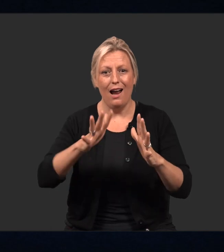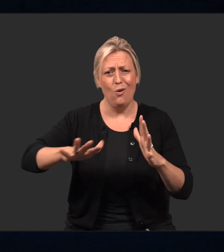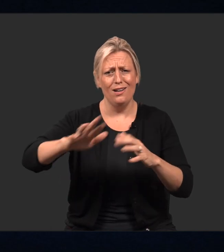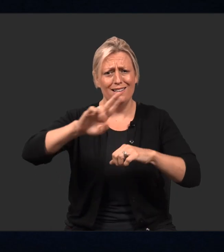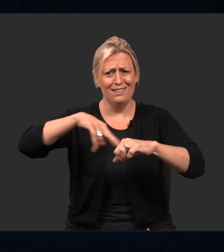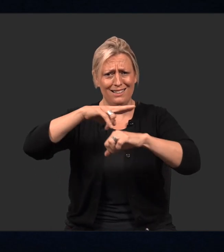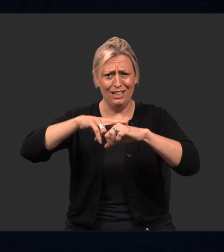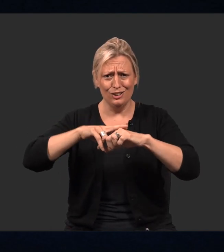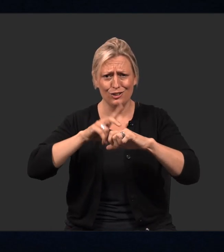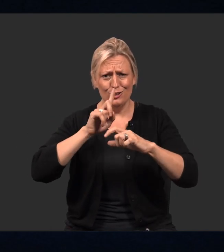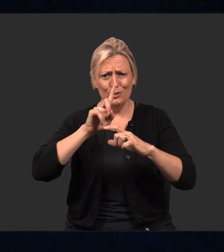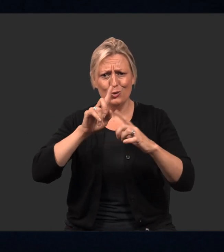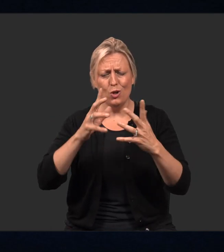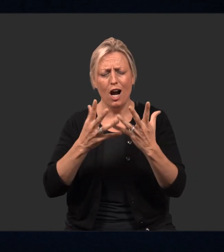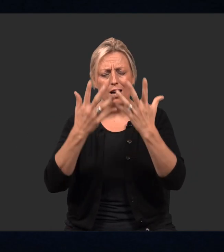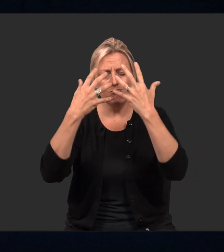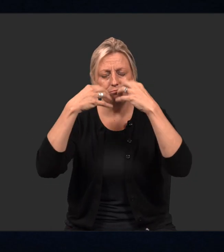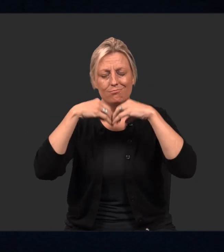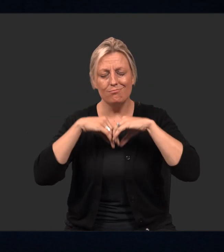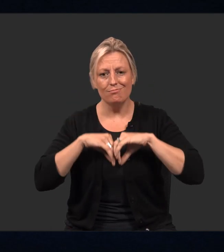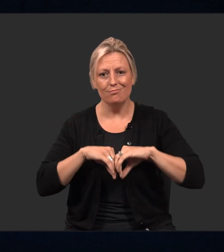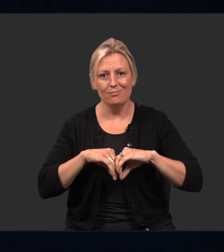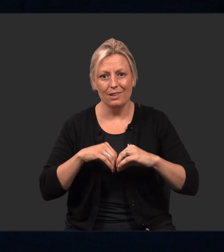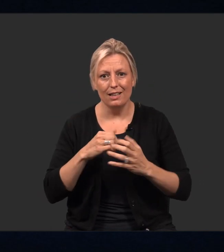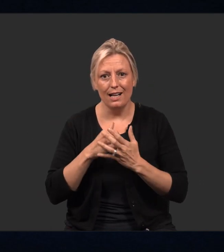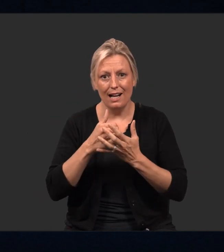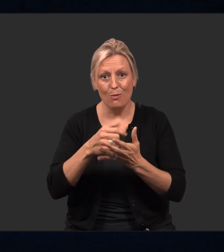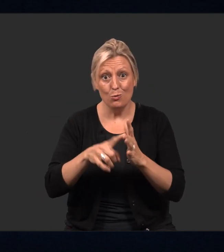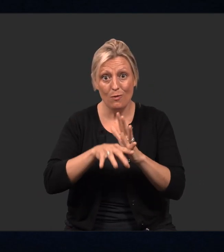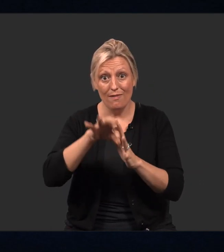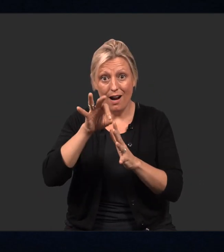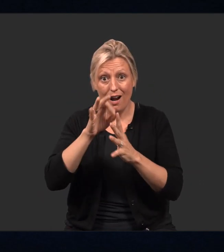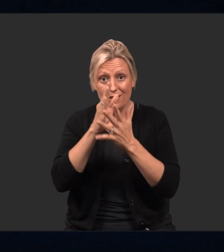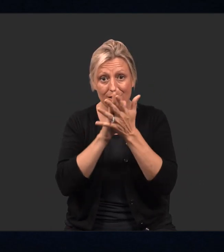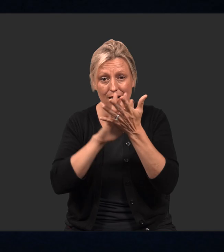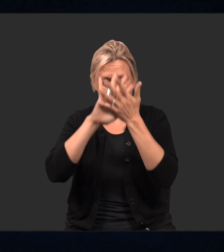And allow nature to help you find some inner peace.